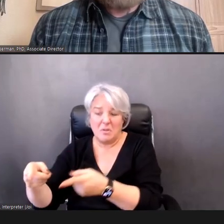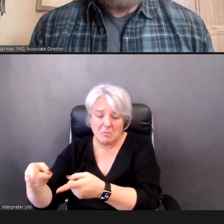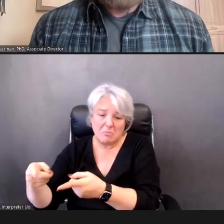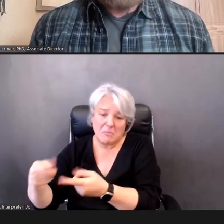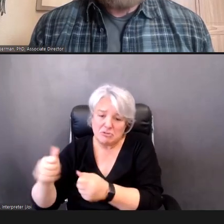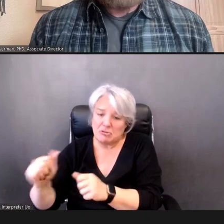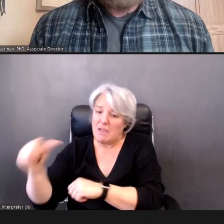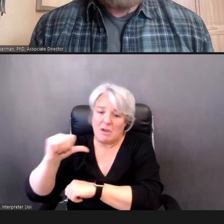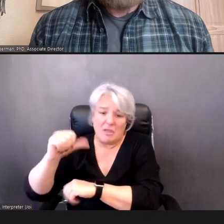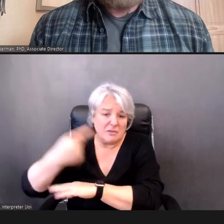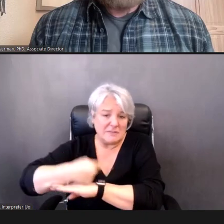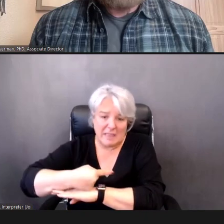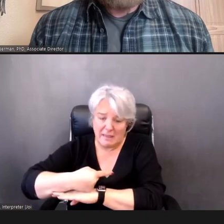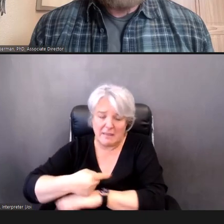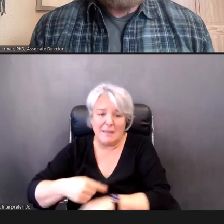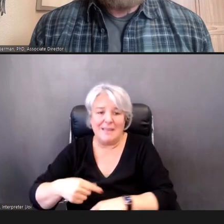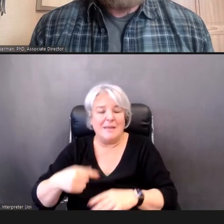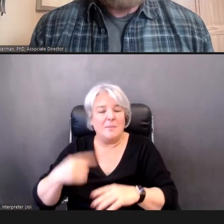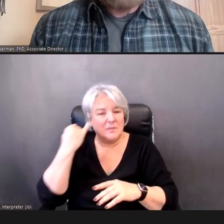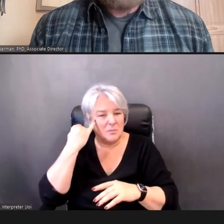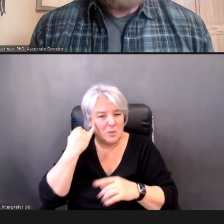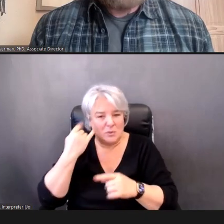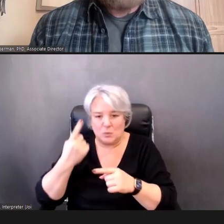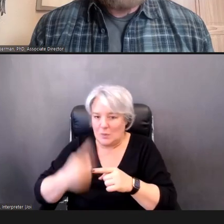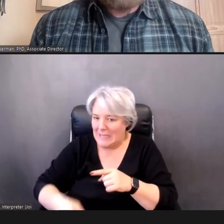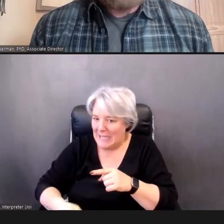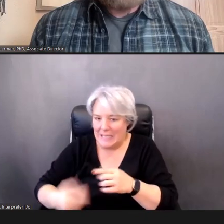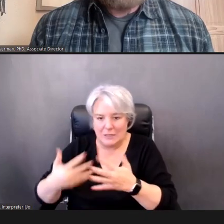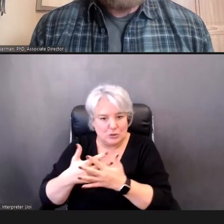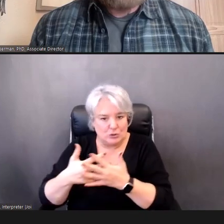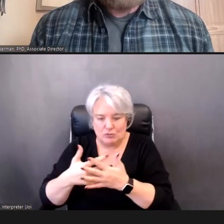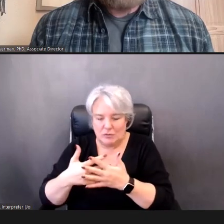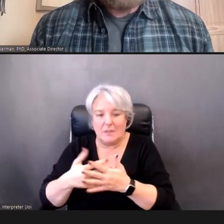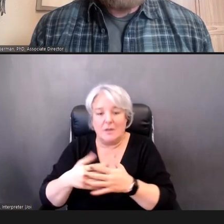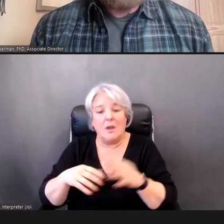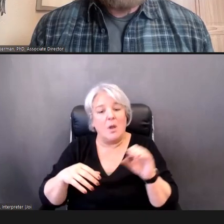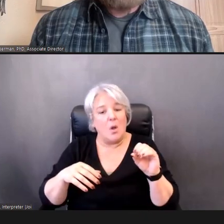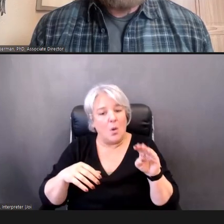need to do an OAE, or, refer the Child to someone who will be able